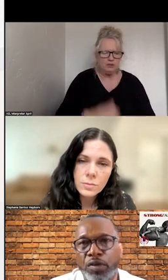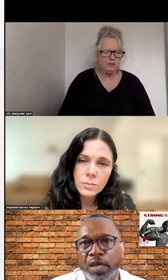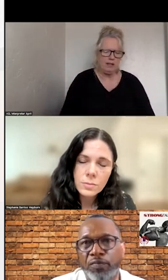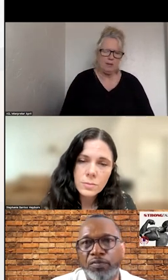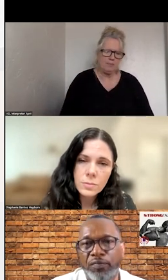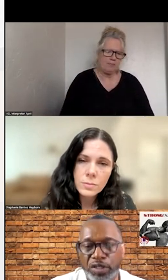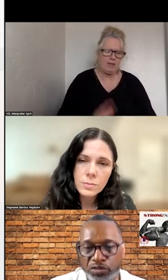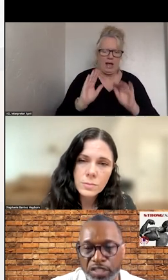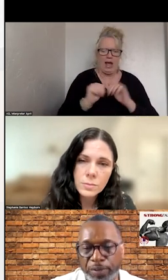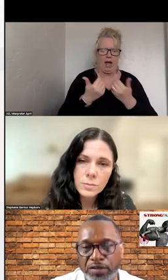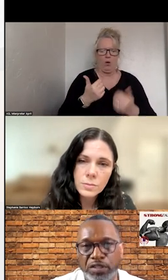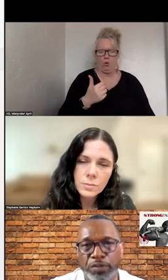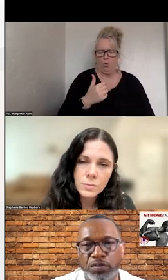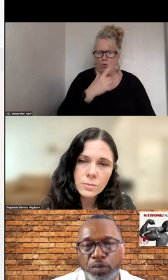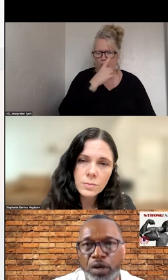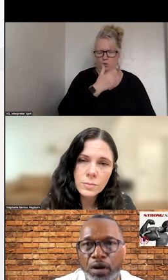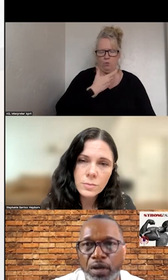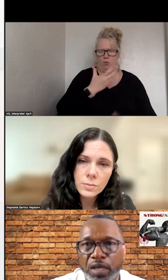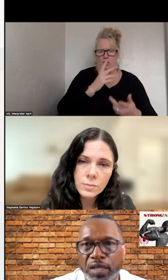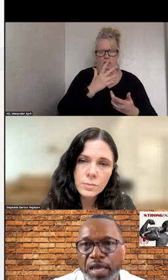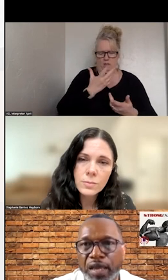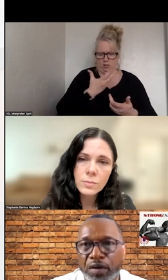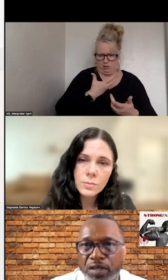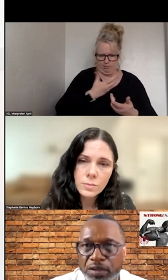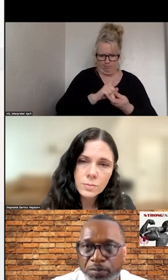ON HOW WE TRANSPIRE TO THIS PLACE NOW IN